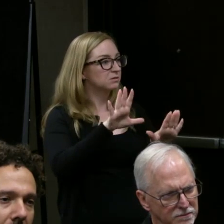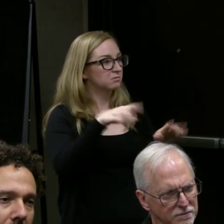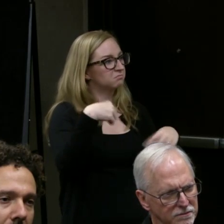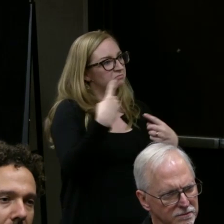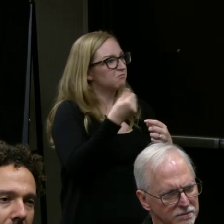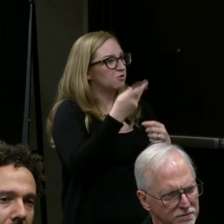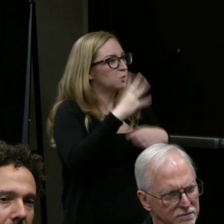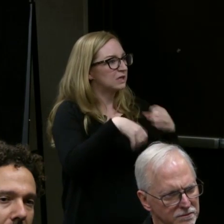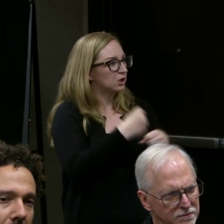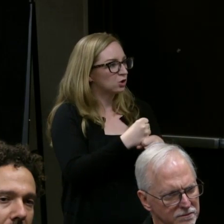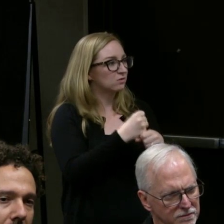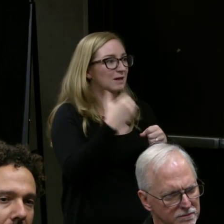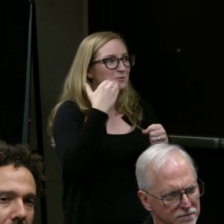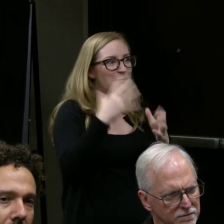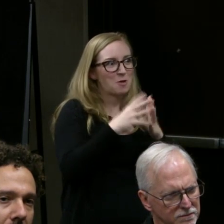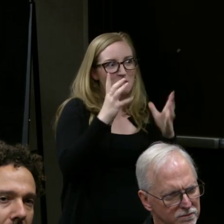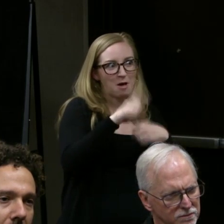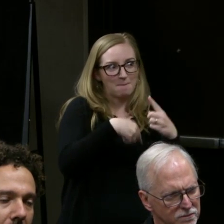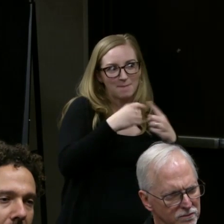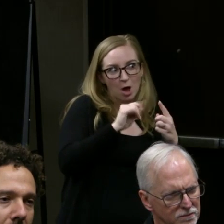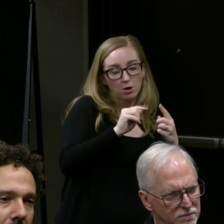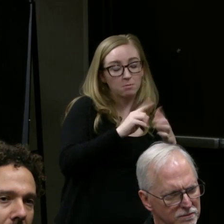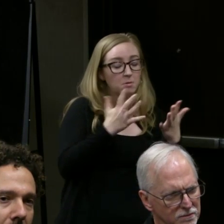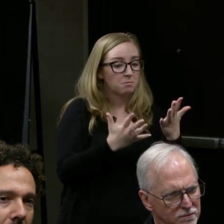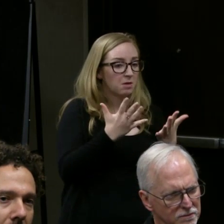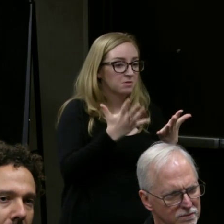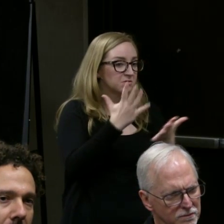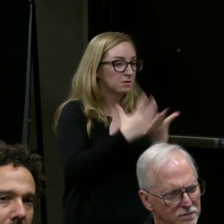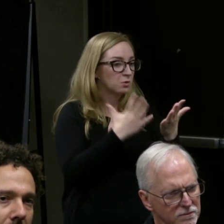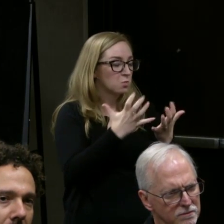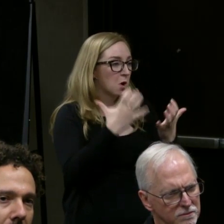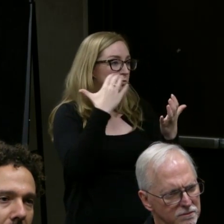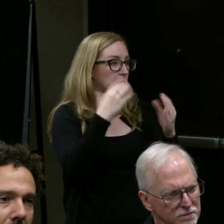I don't know too much about it, but it might be something interesting to look at.